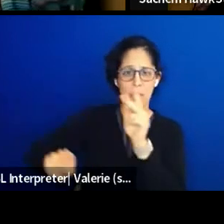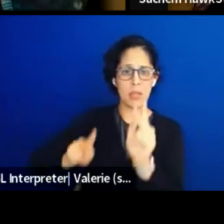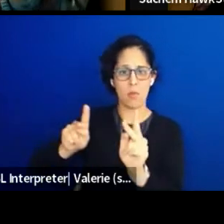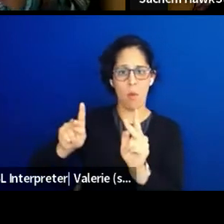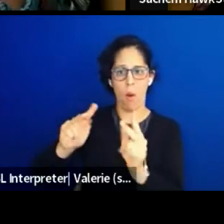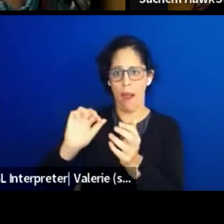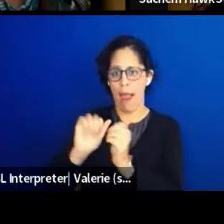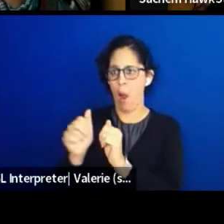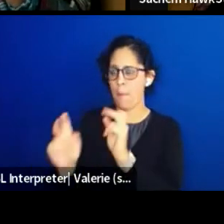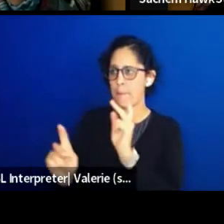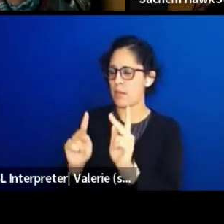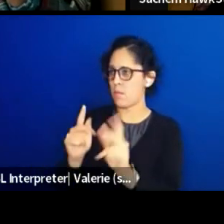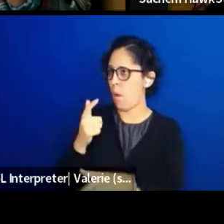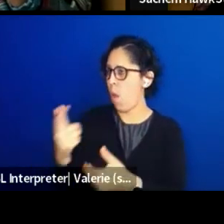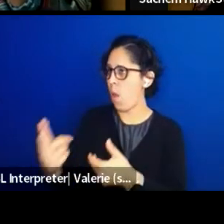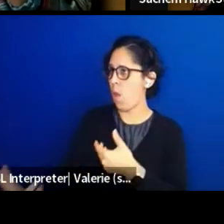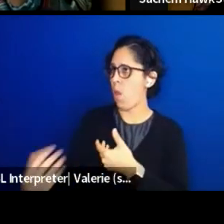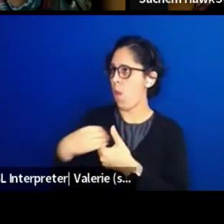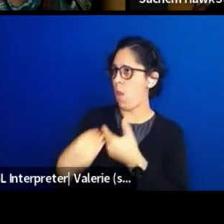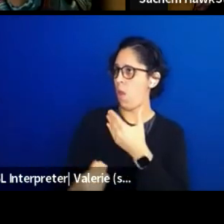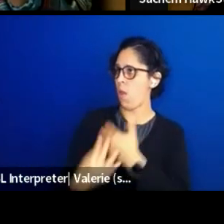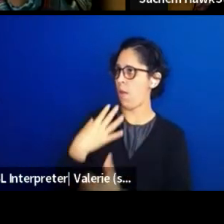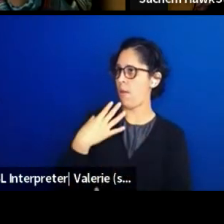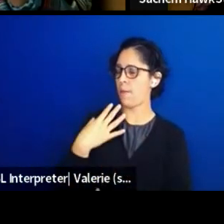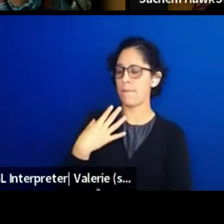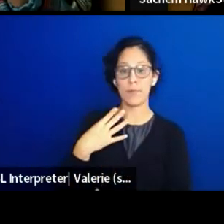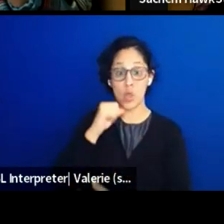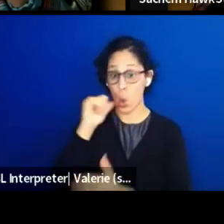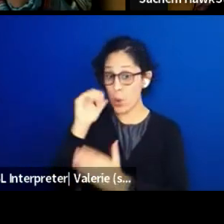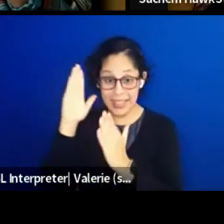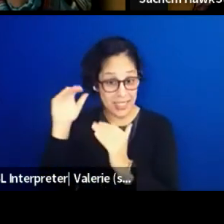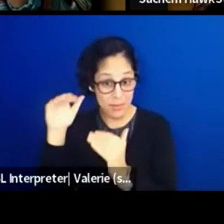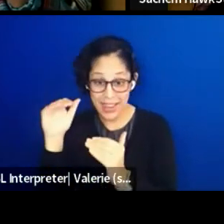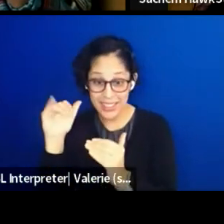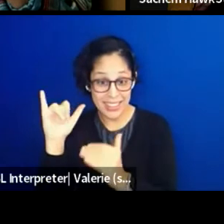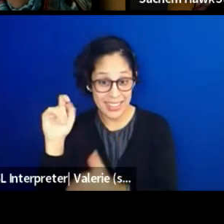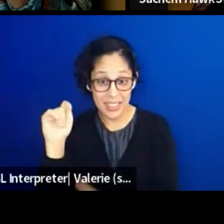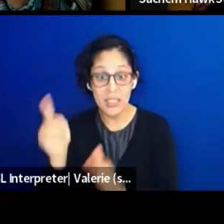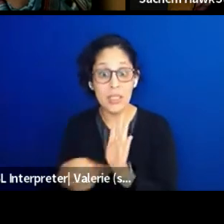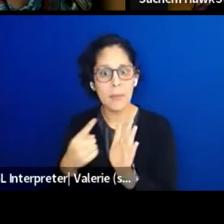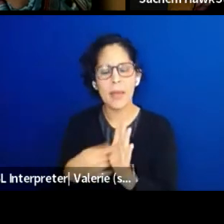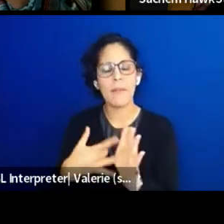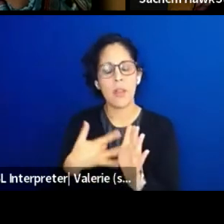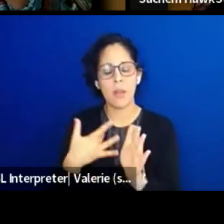Don't expect to, it's not going to happen. And sometimes it's gonna feel like you lost,